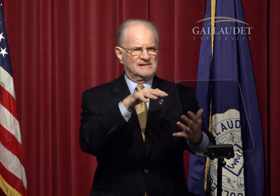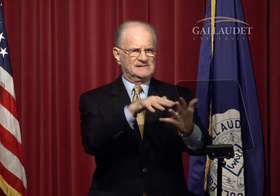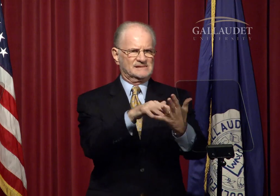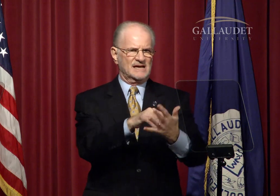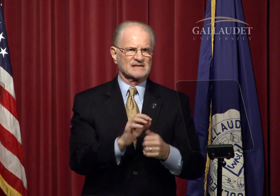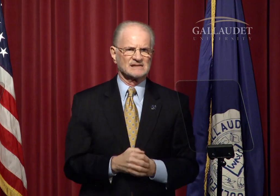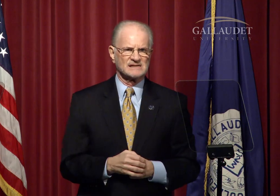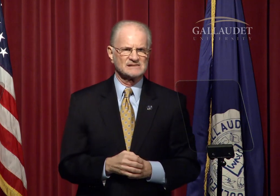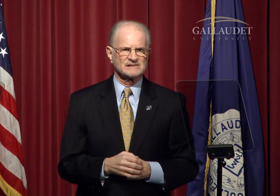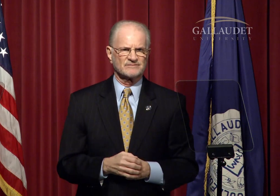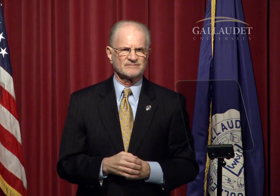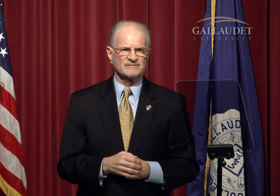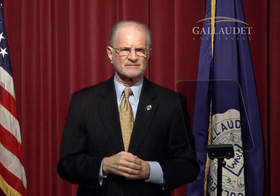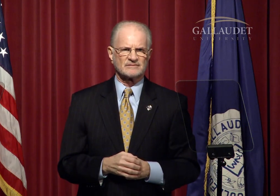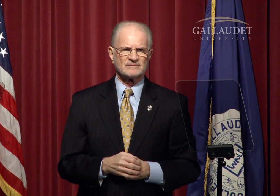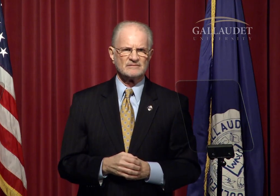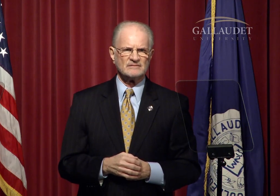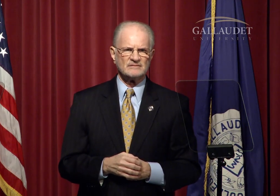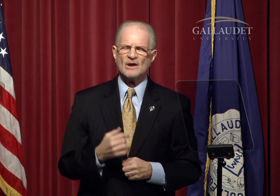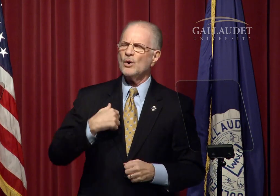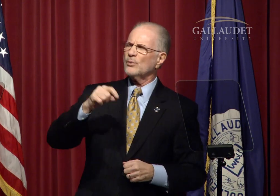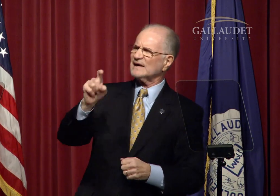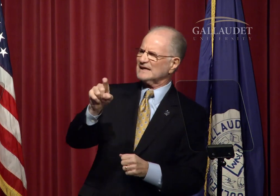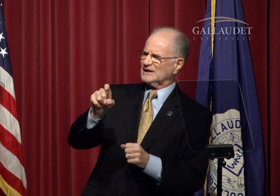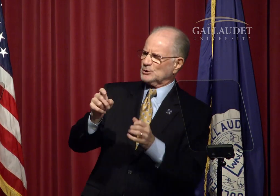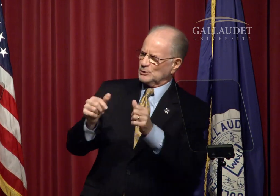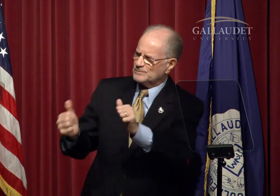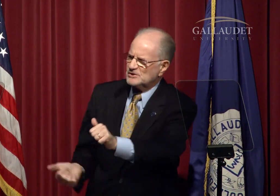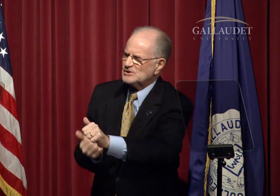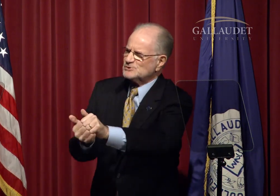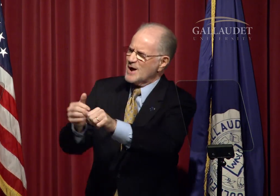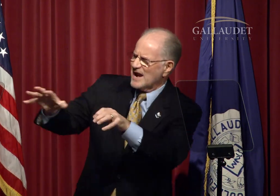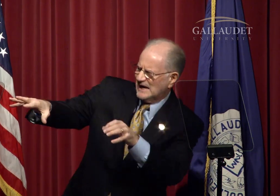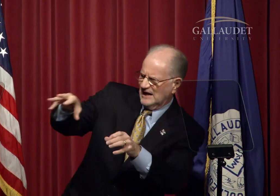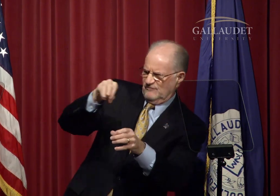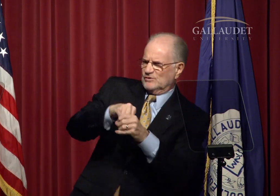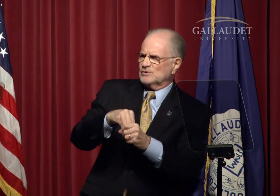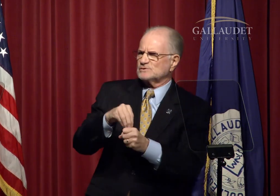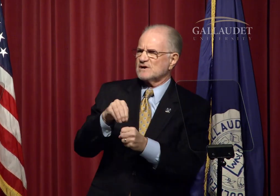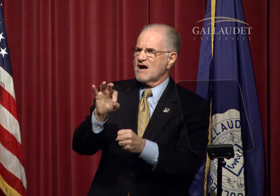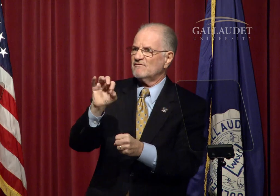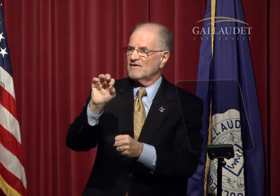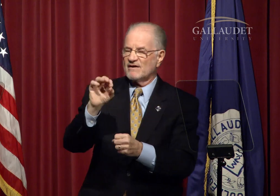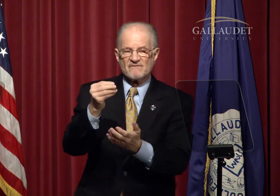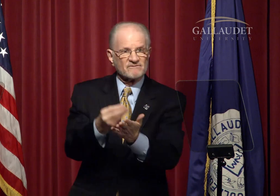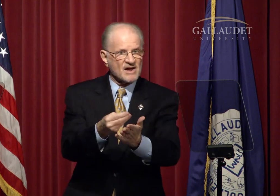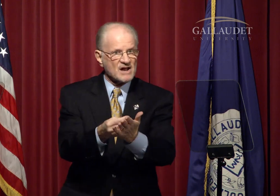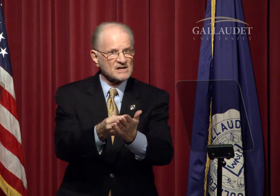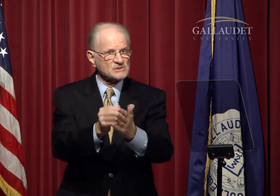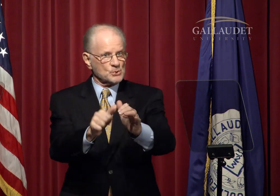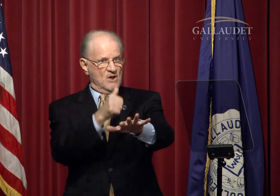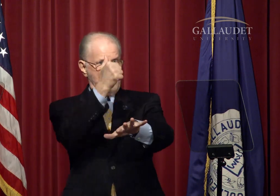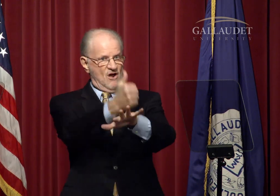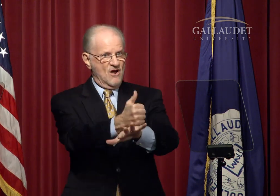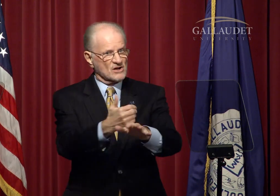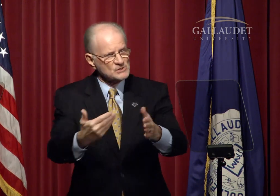and International Studies. We need to pursue an infusion of funds